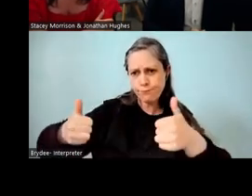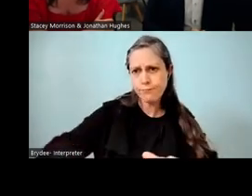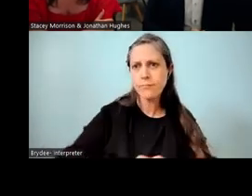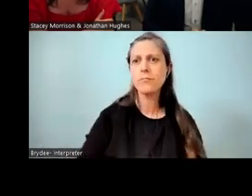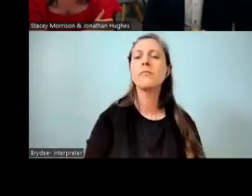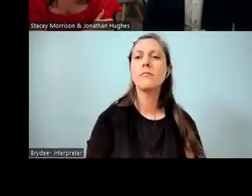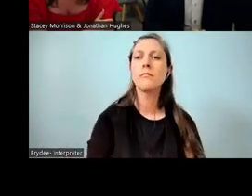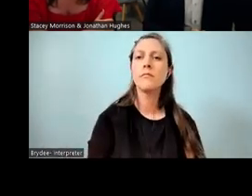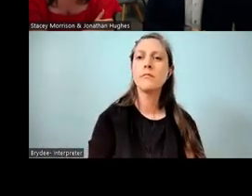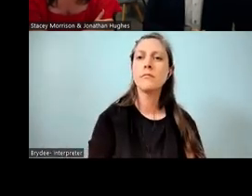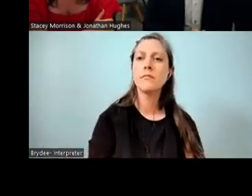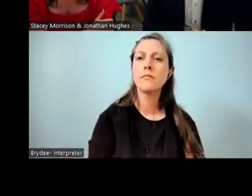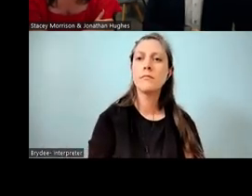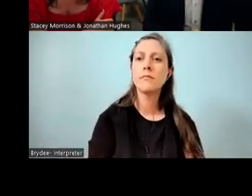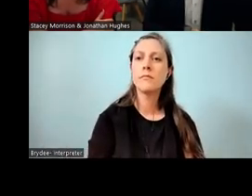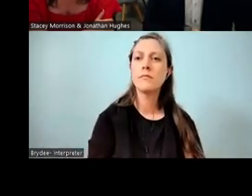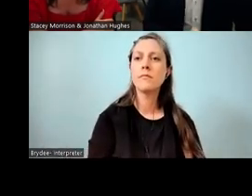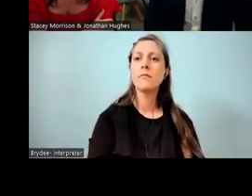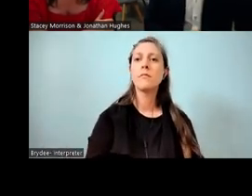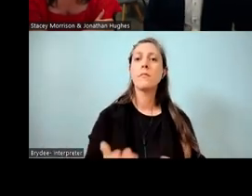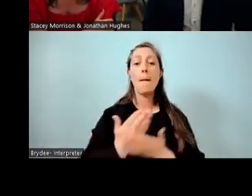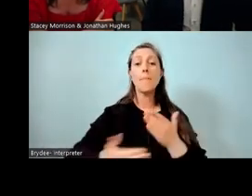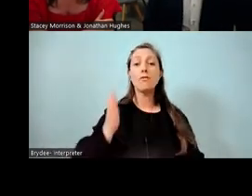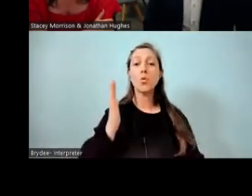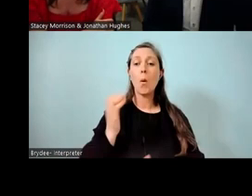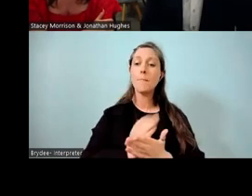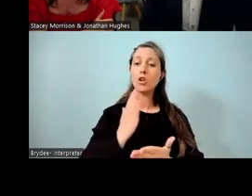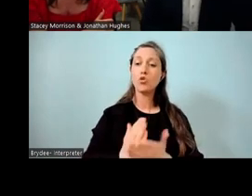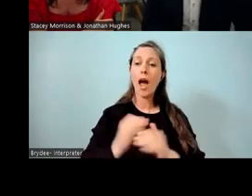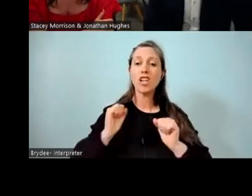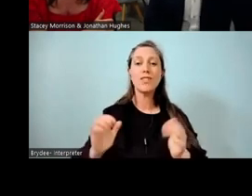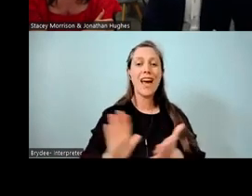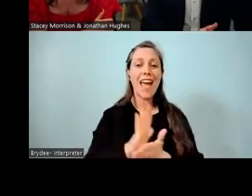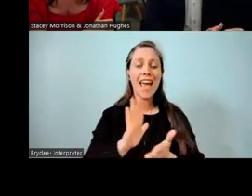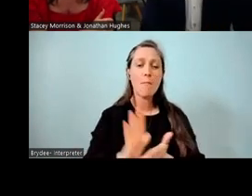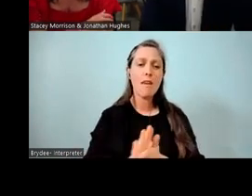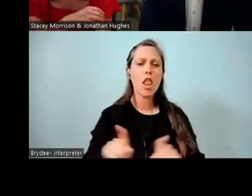is obviously making sure all our students are happy. I think like any school, if you're happy, you learn.